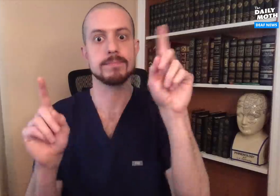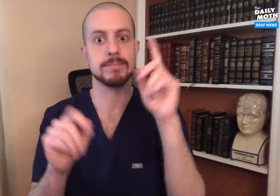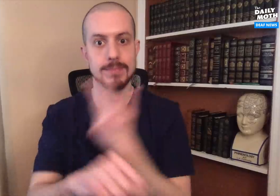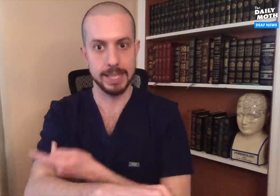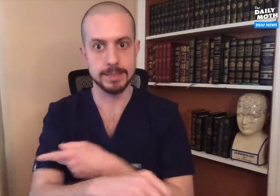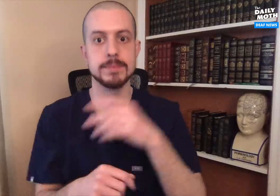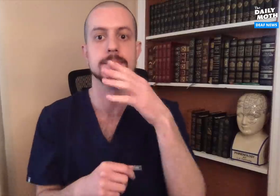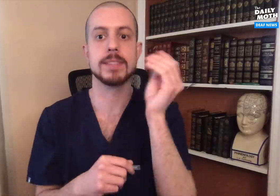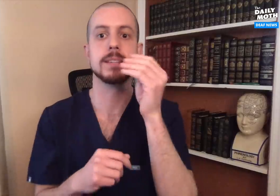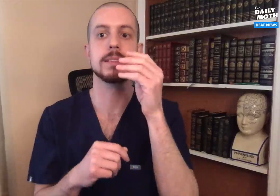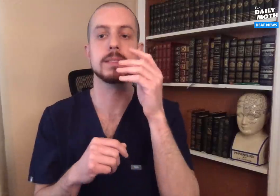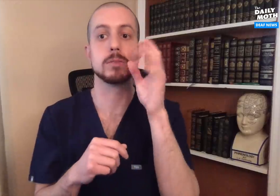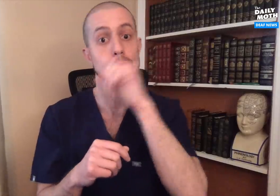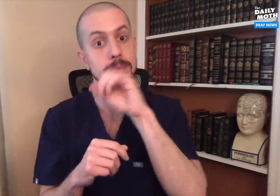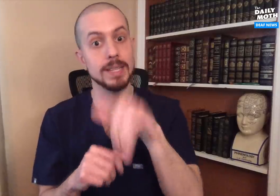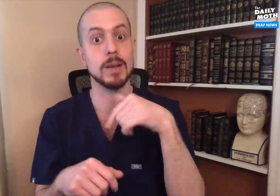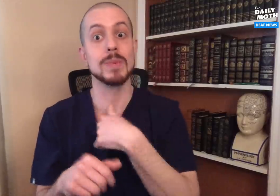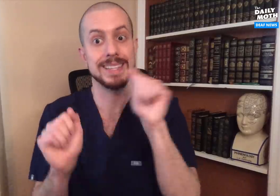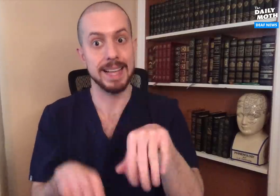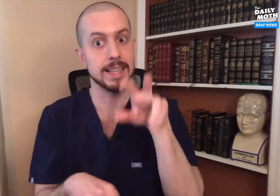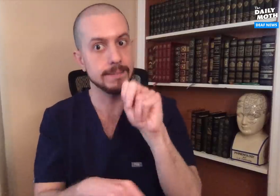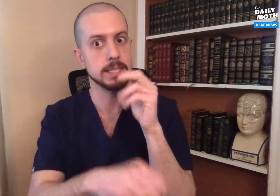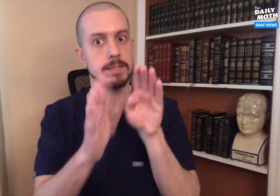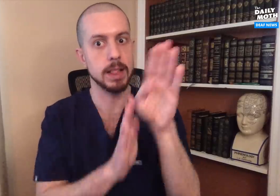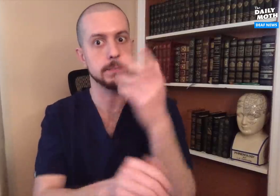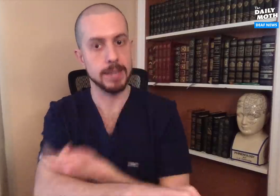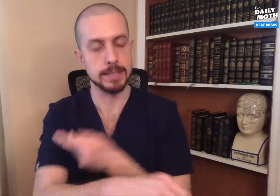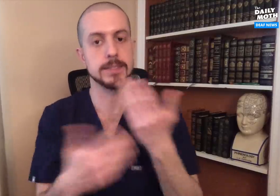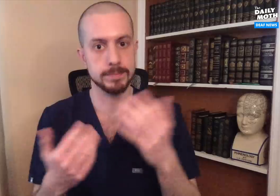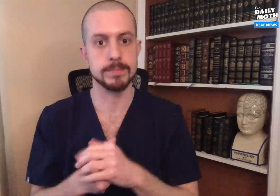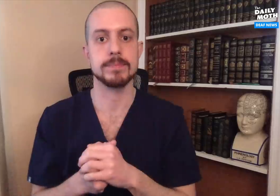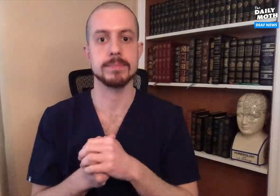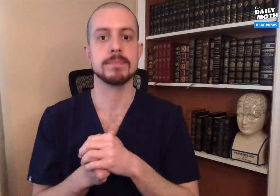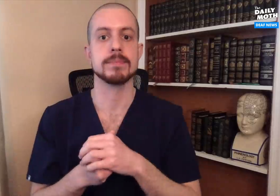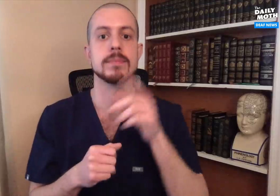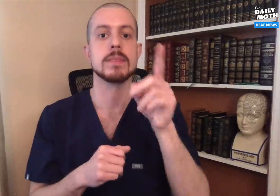a working vaccine - assuming we will be able to develop one.